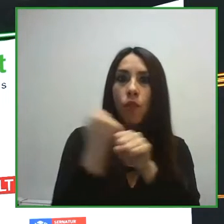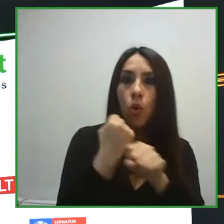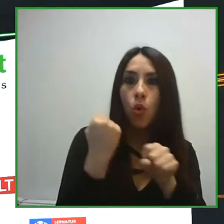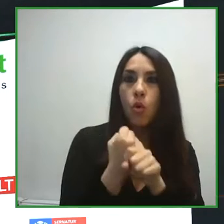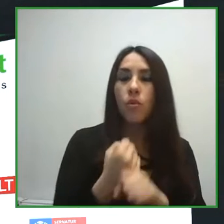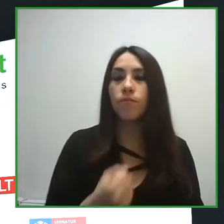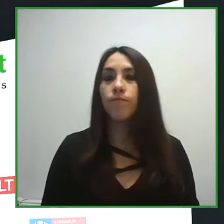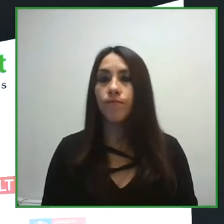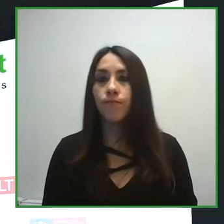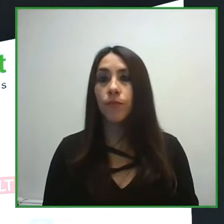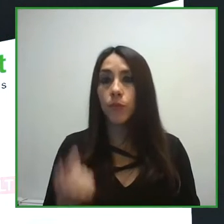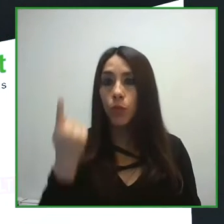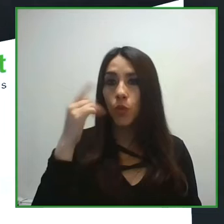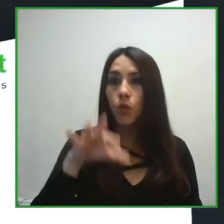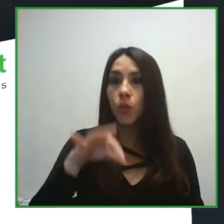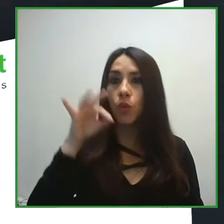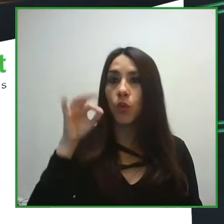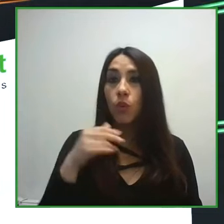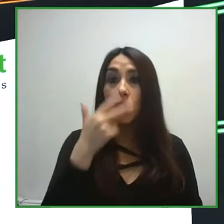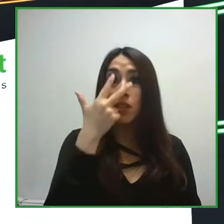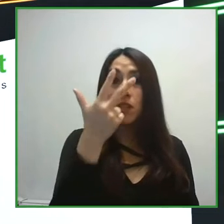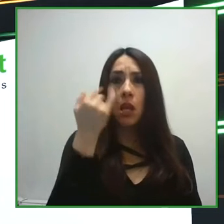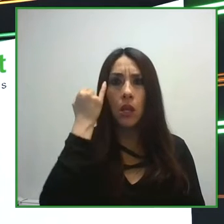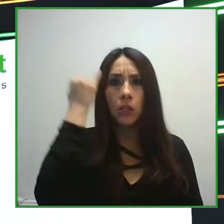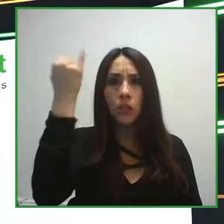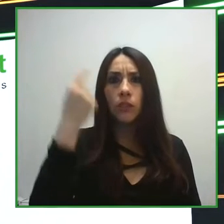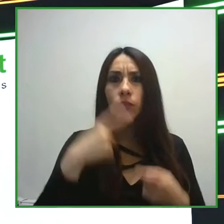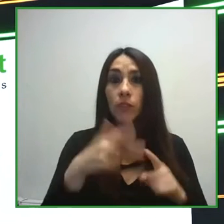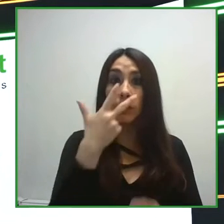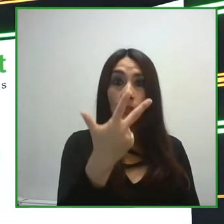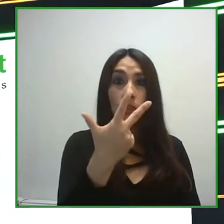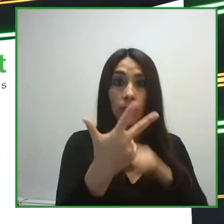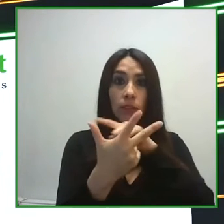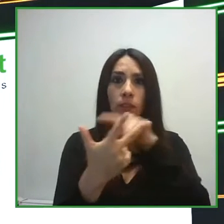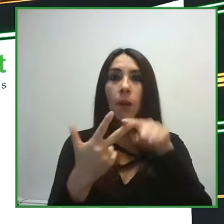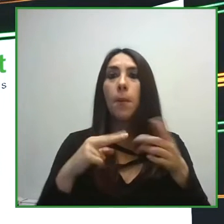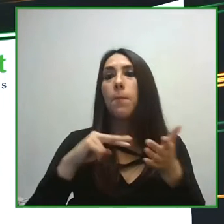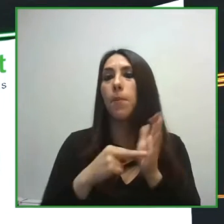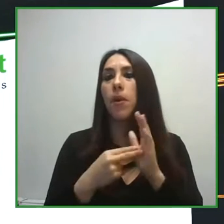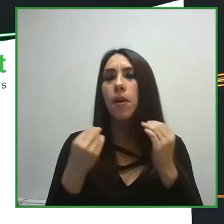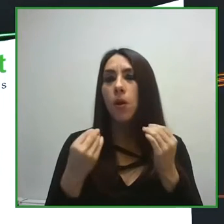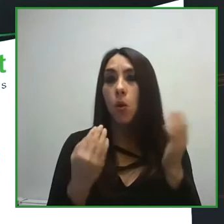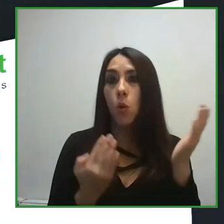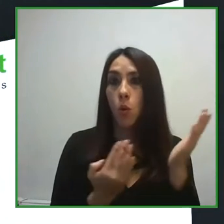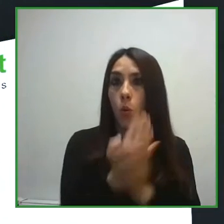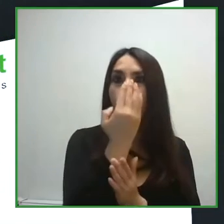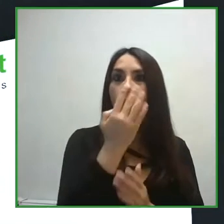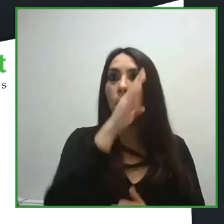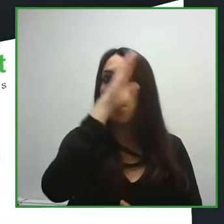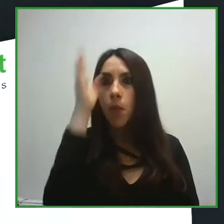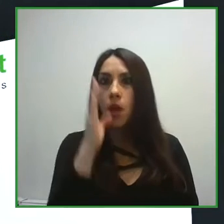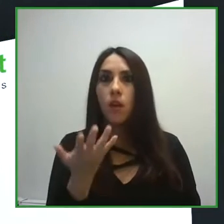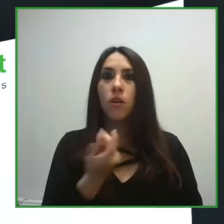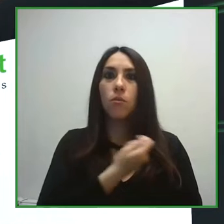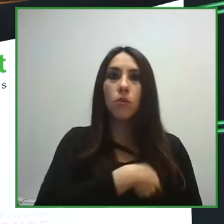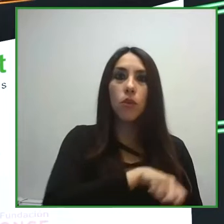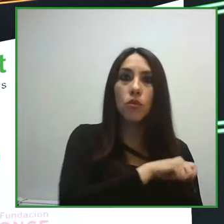They have identified, three initiatives that are highly innovative from Brazil, Spain and India that are